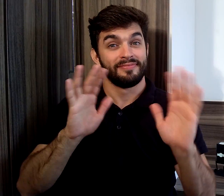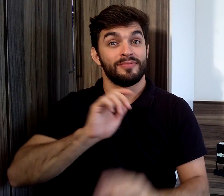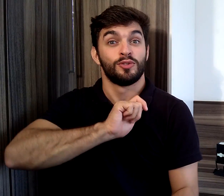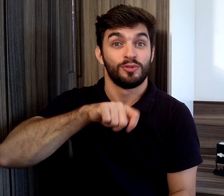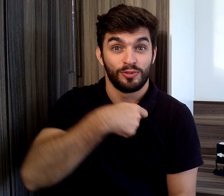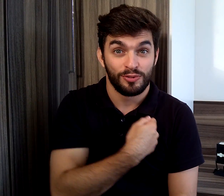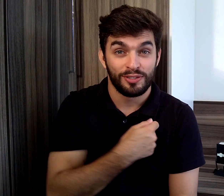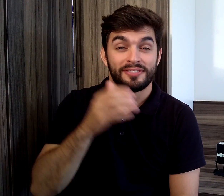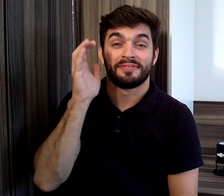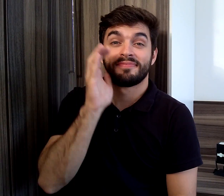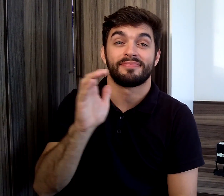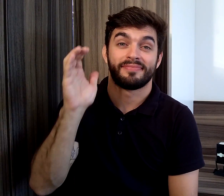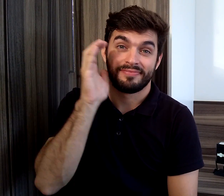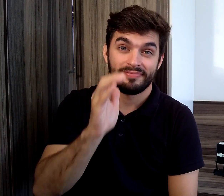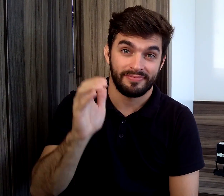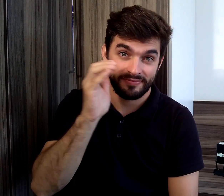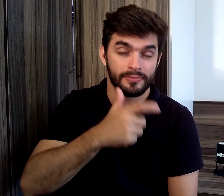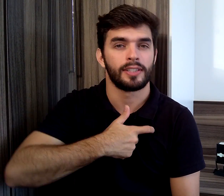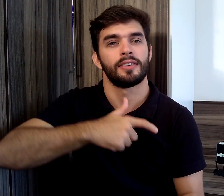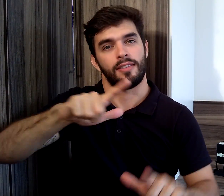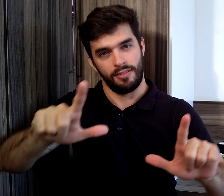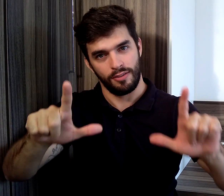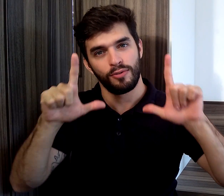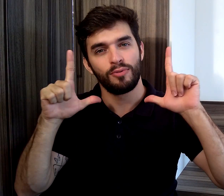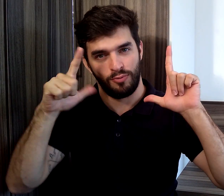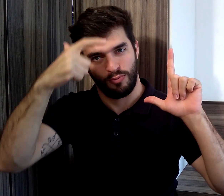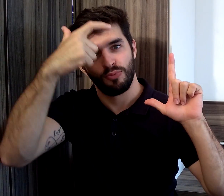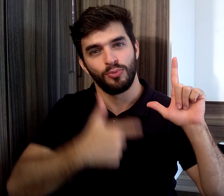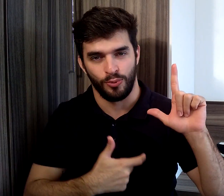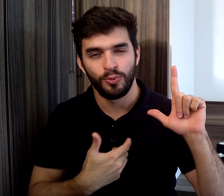My name is Carlos Silvestri, I'm an actor.